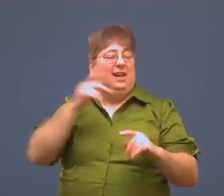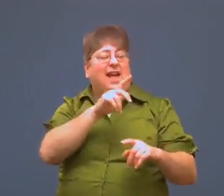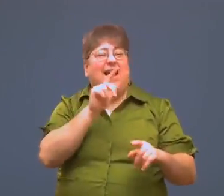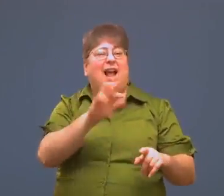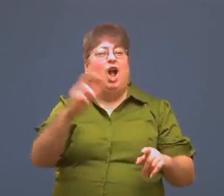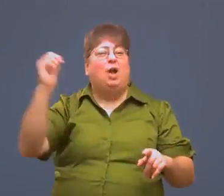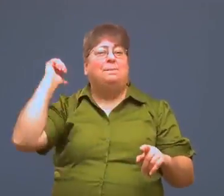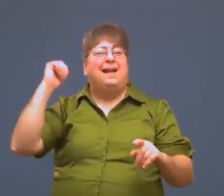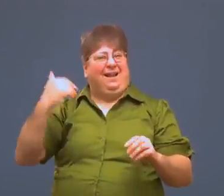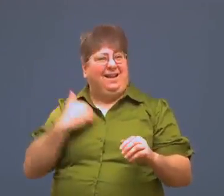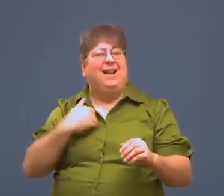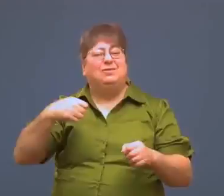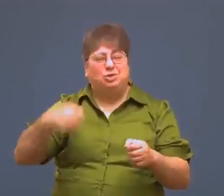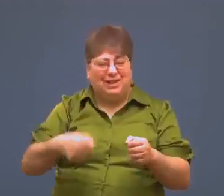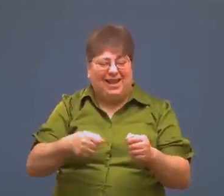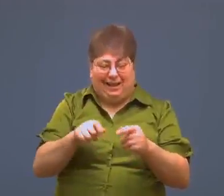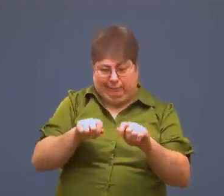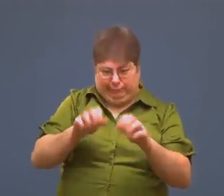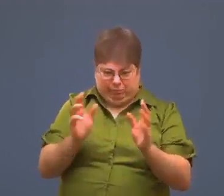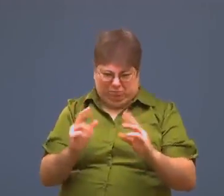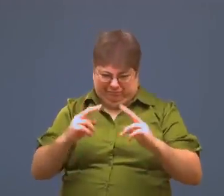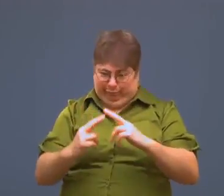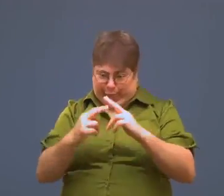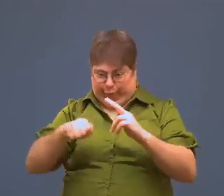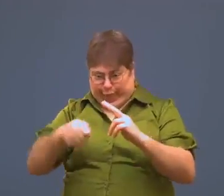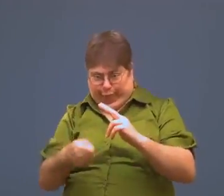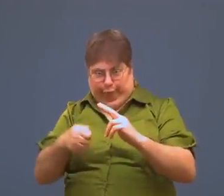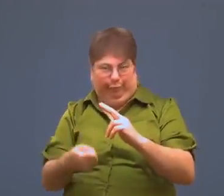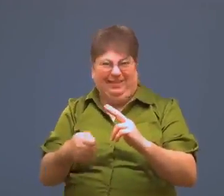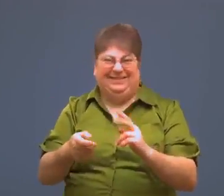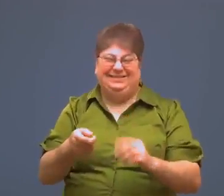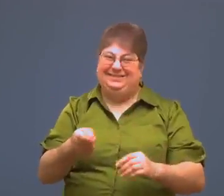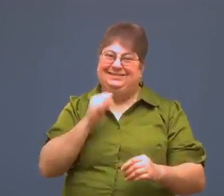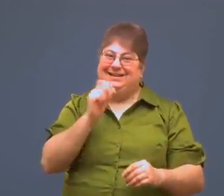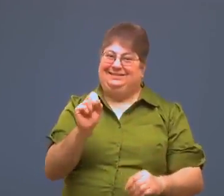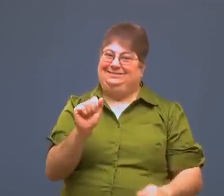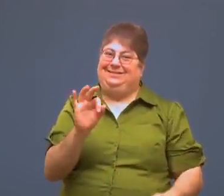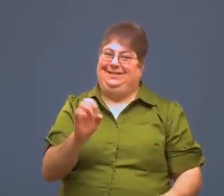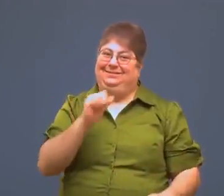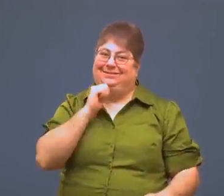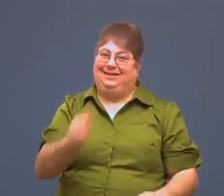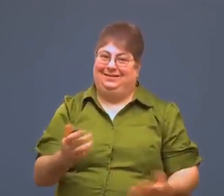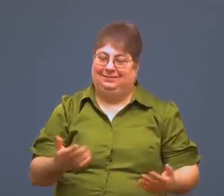The little scissors jack in the trunk is not really safe.